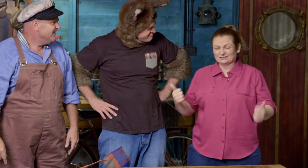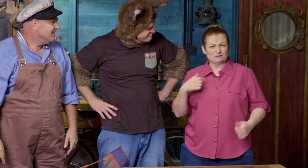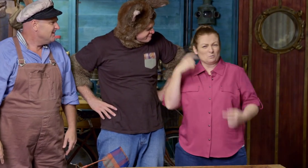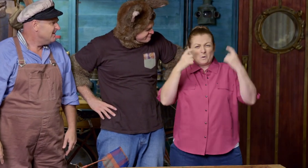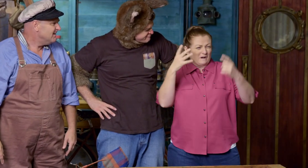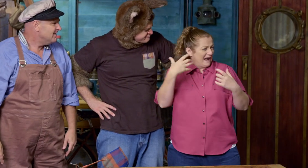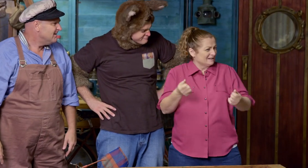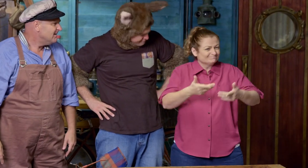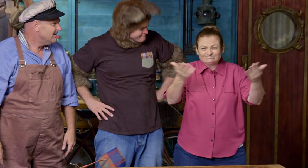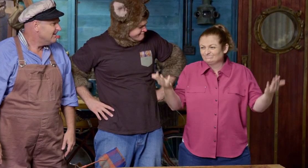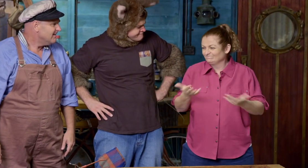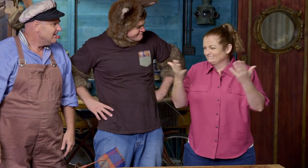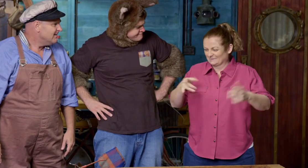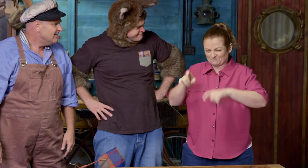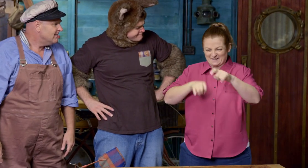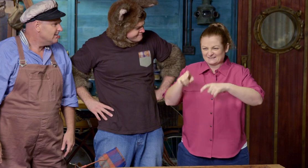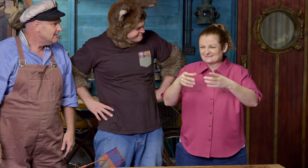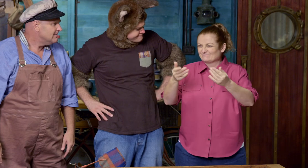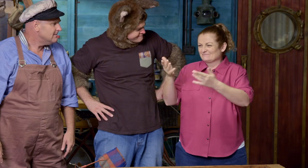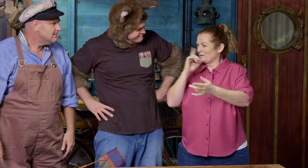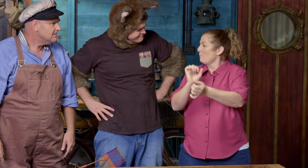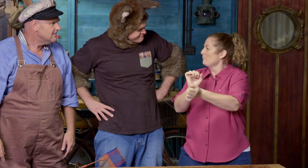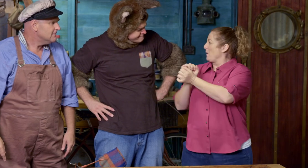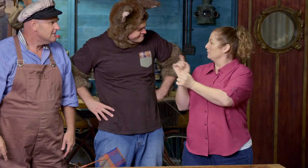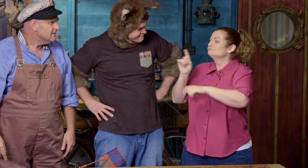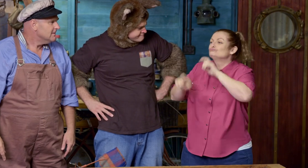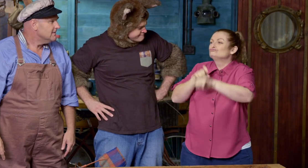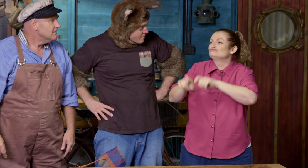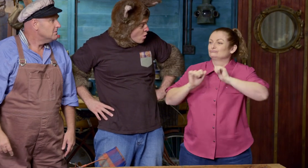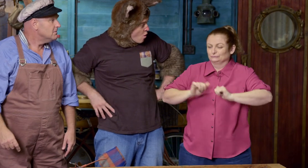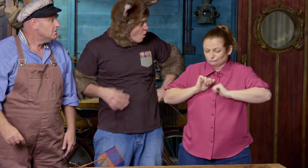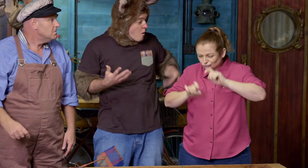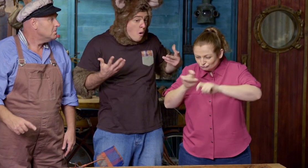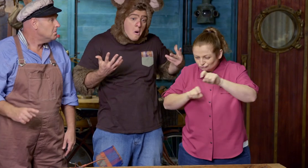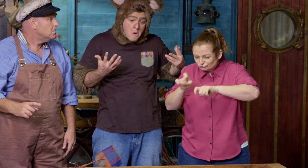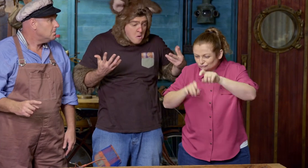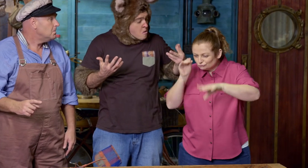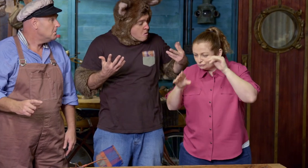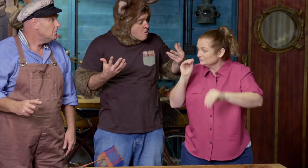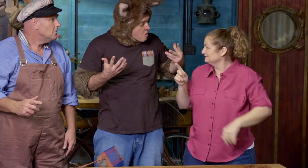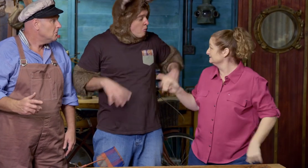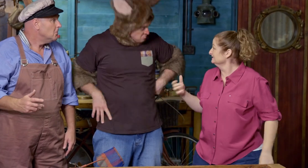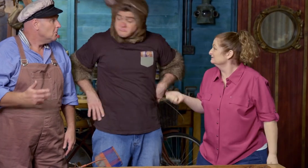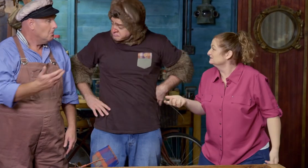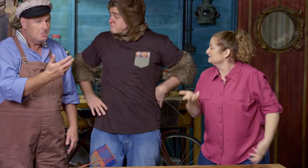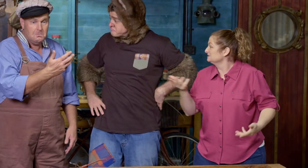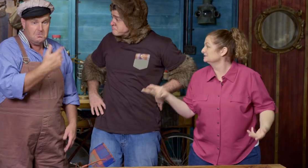I wonder if there is a bike we could borrow so Possum could practice riding. Yeah.